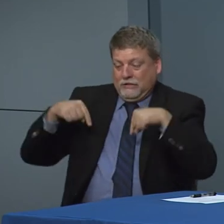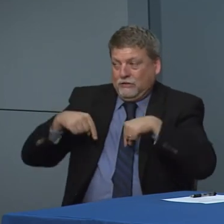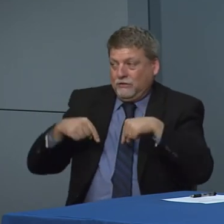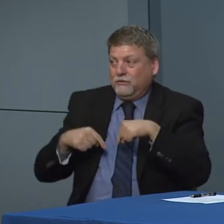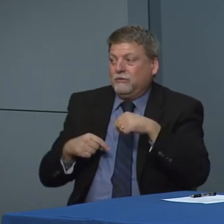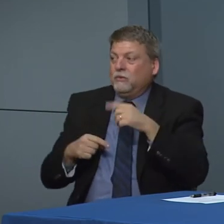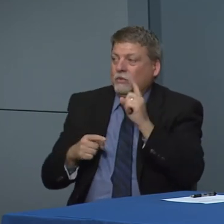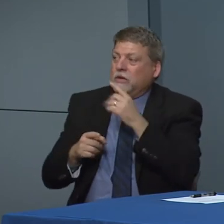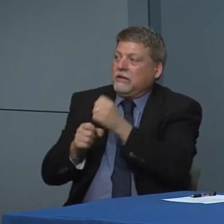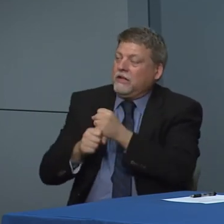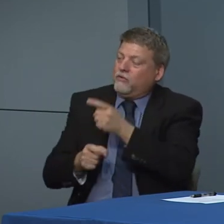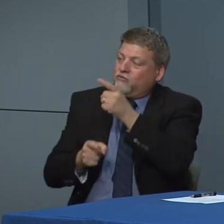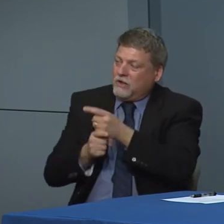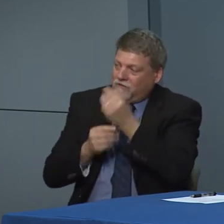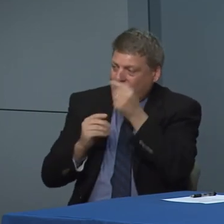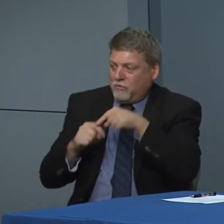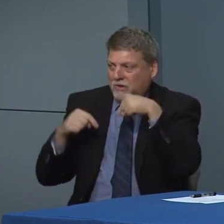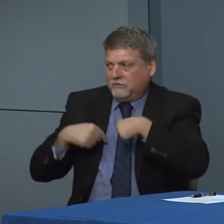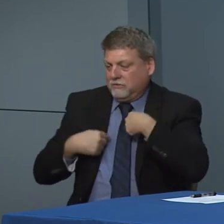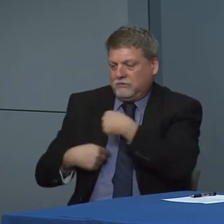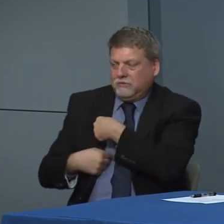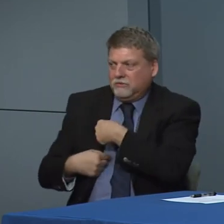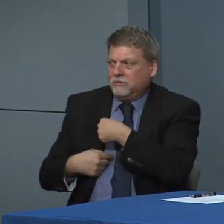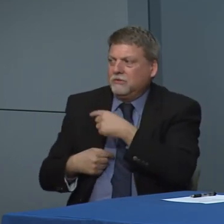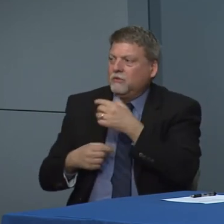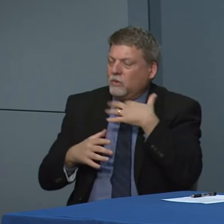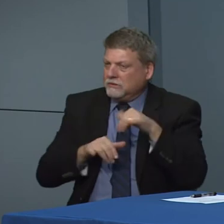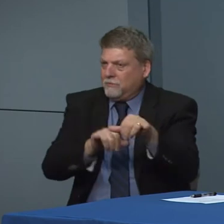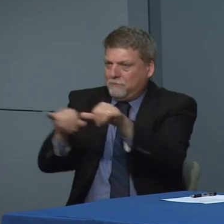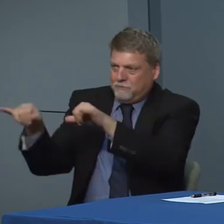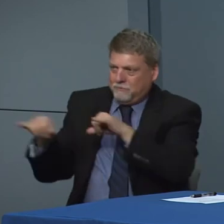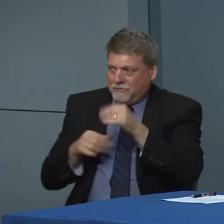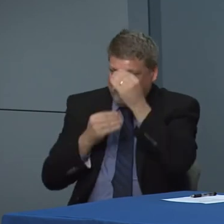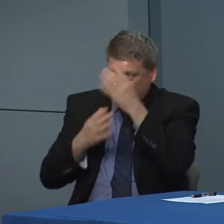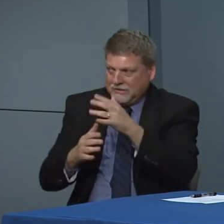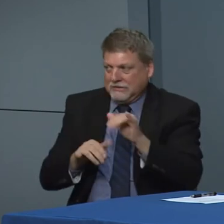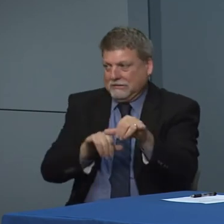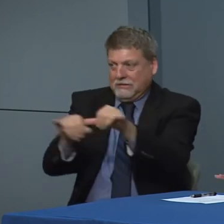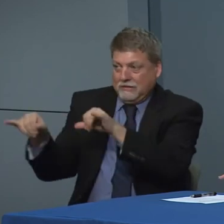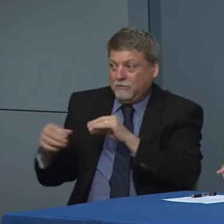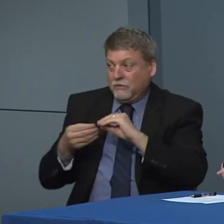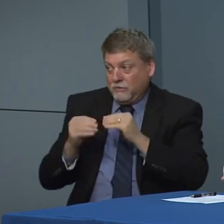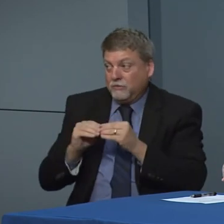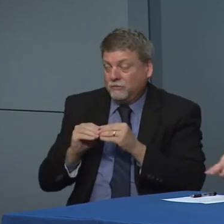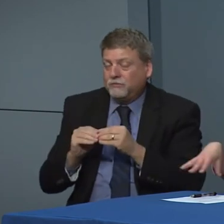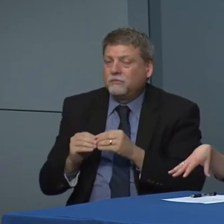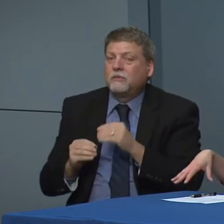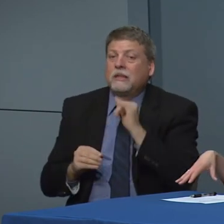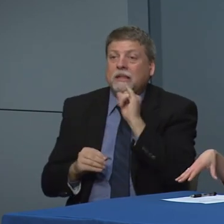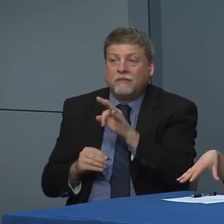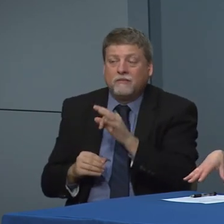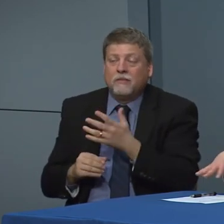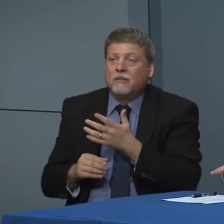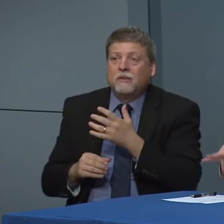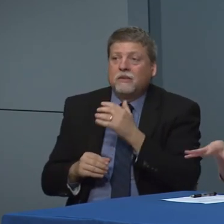trying to trying to get into this rid them of once a day update, so we can all go with this same numbers and that what